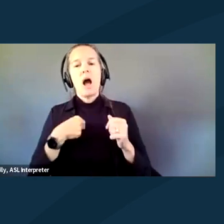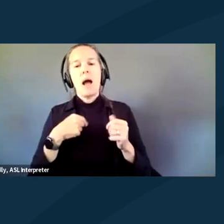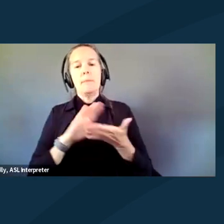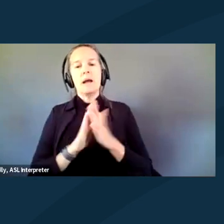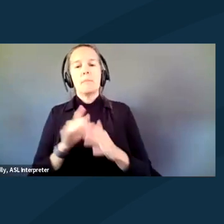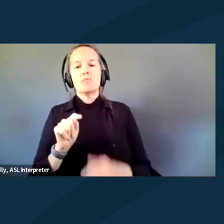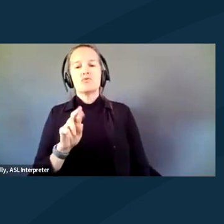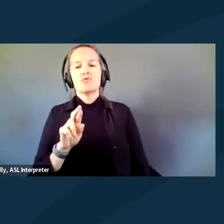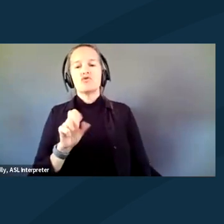before I was let out.